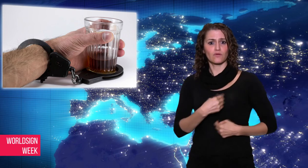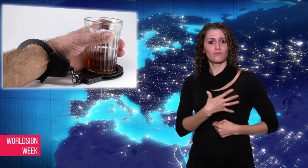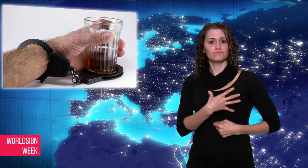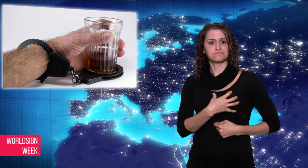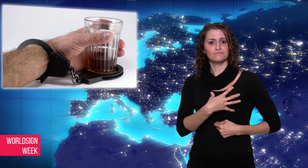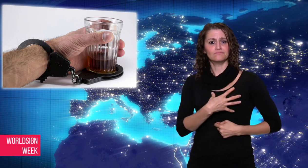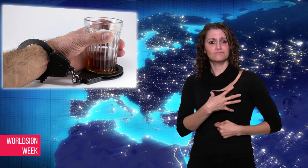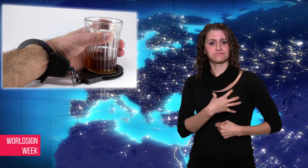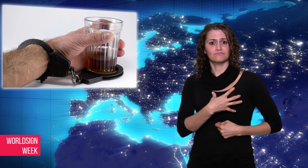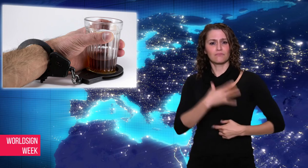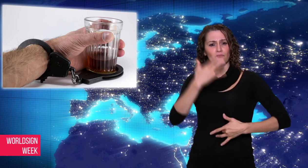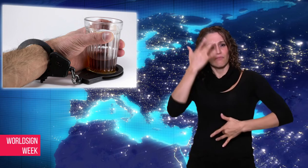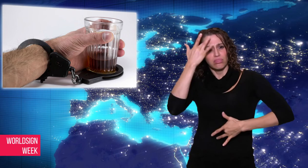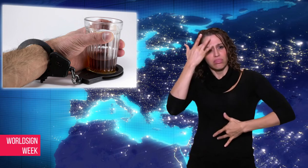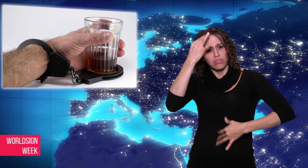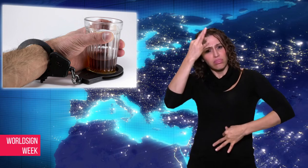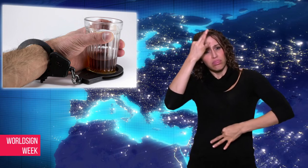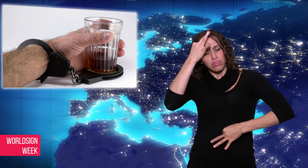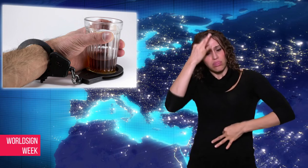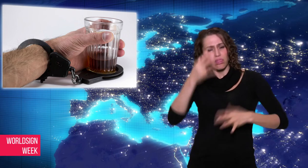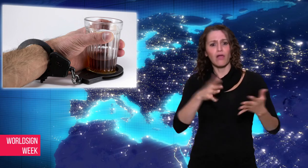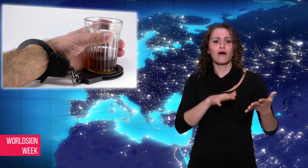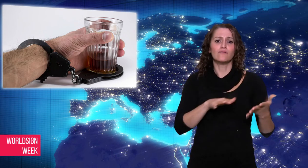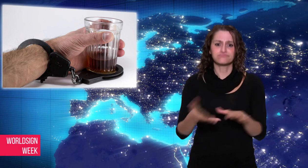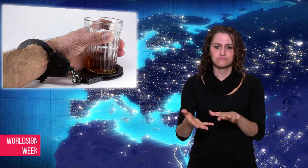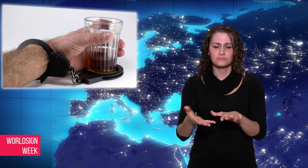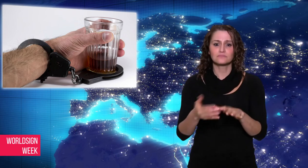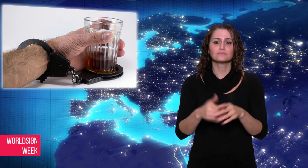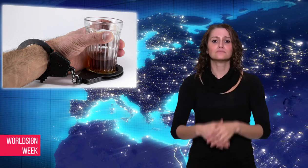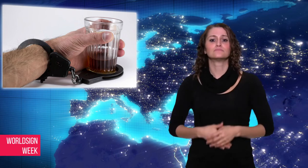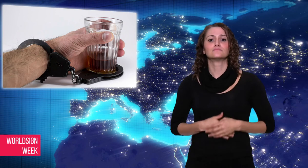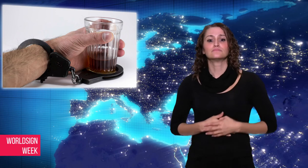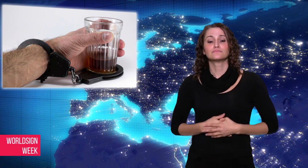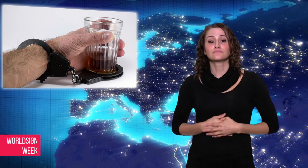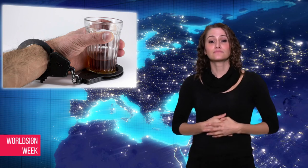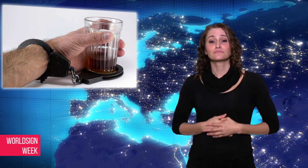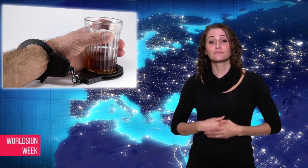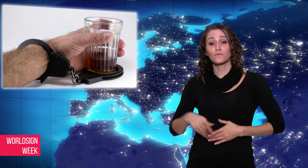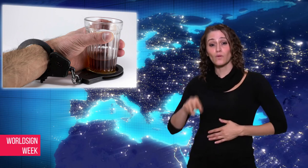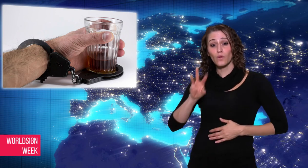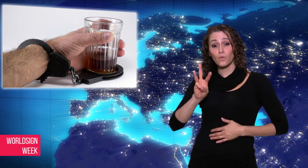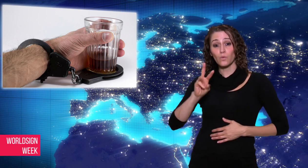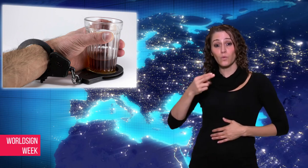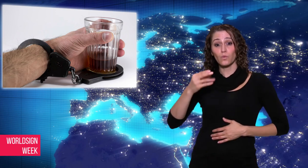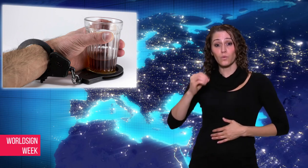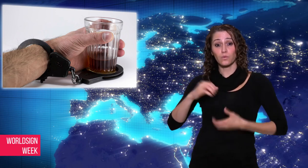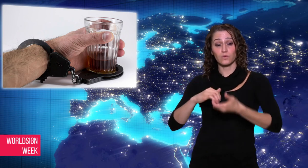cardiovascular diseases. WHO